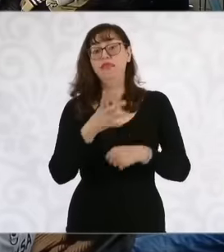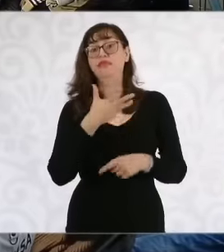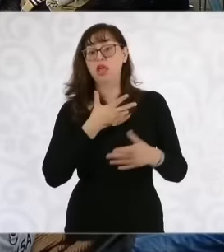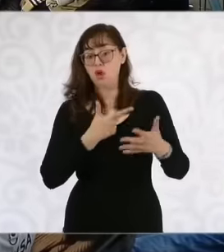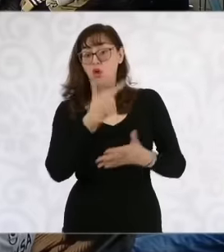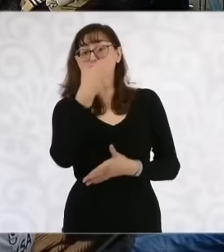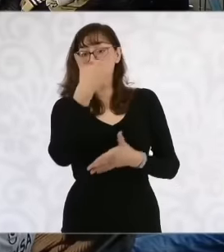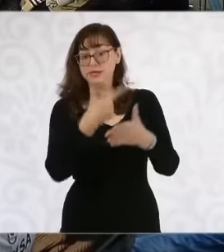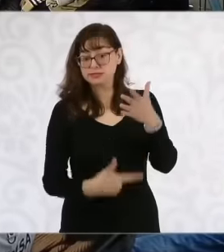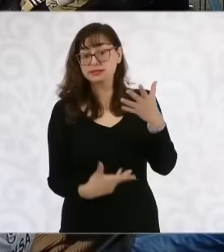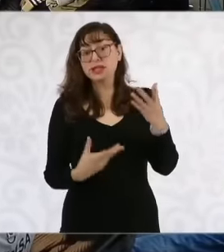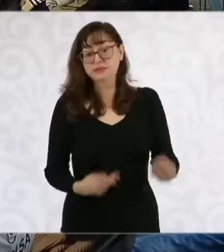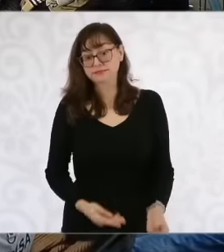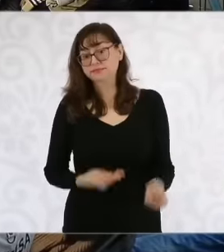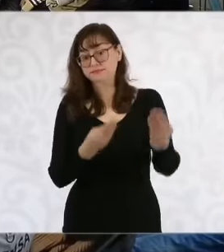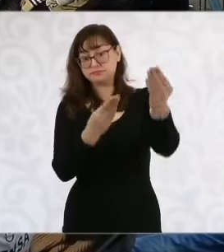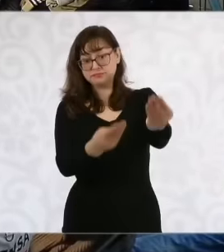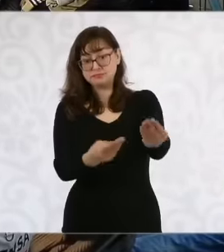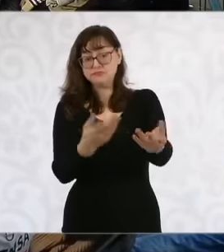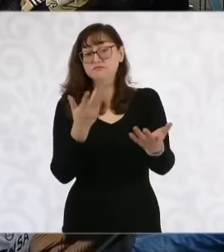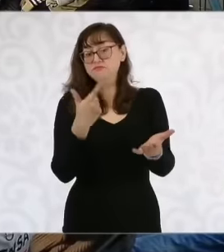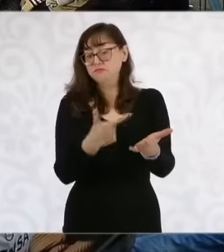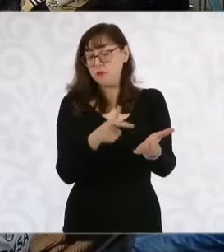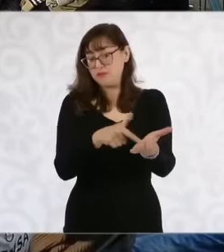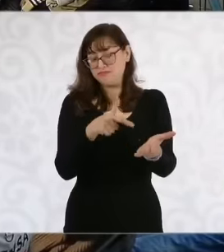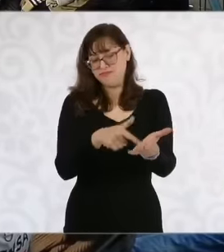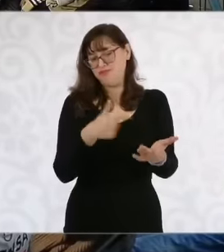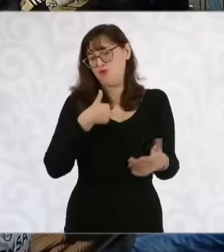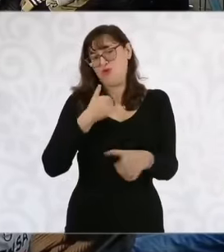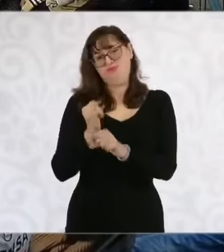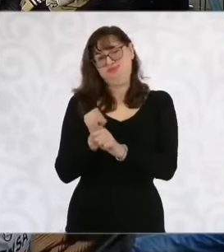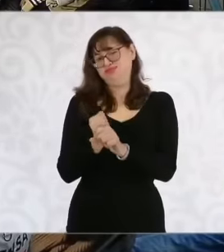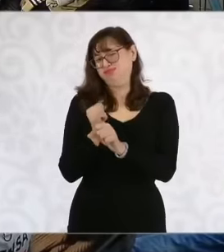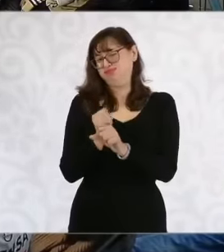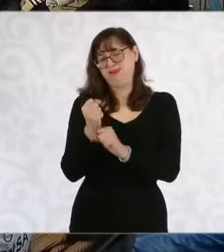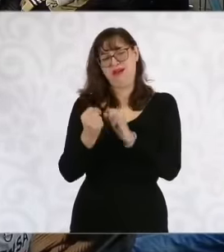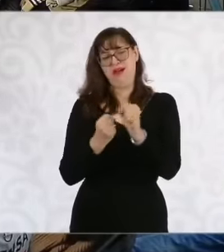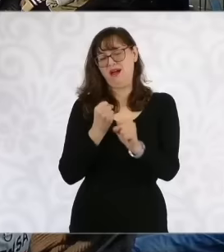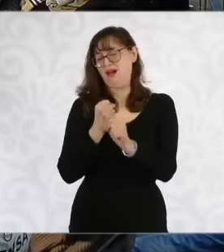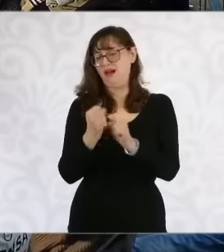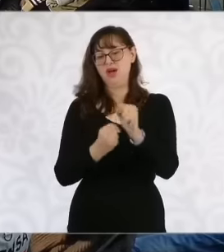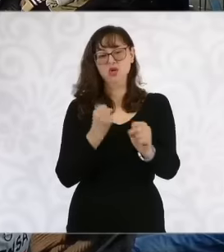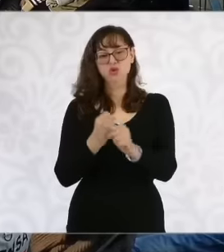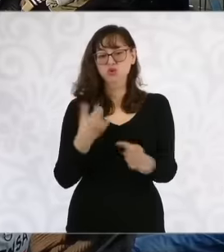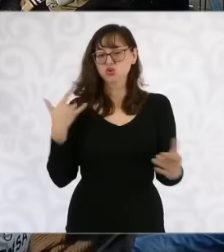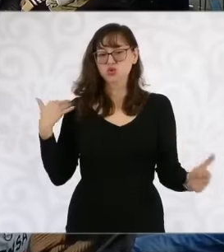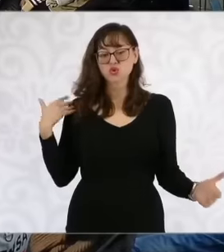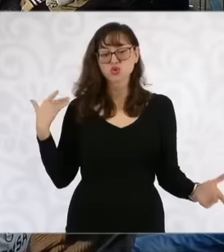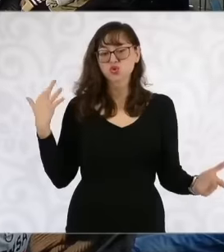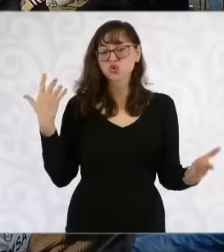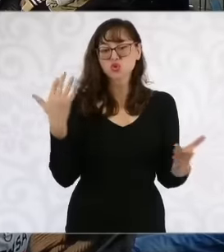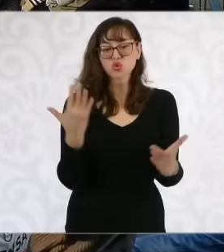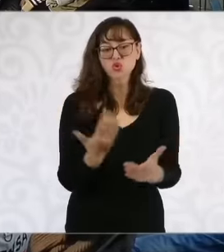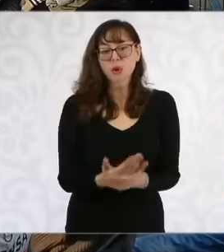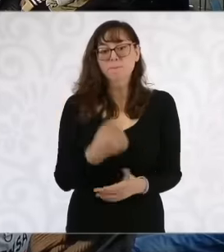bring them to you. Because I have been dealing with this issue for several years. eh, For the defense of the environment,